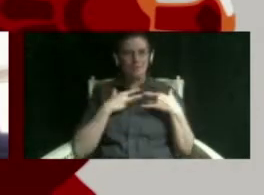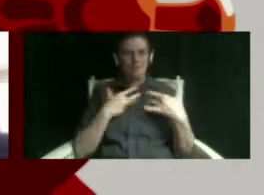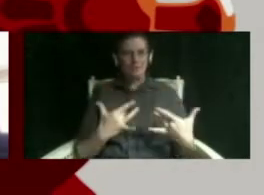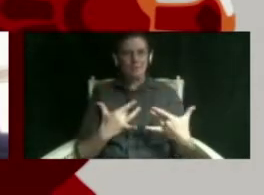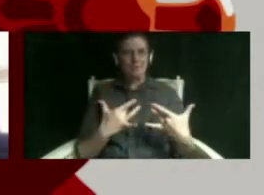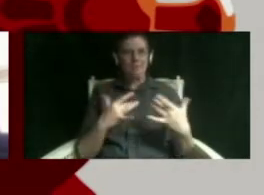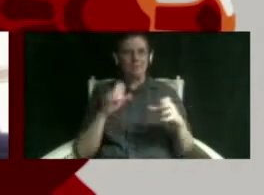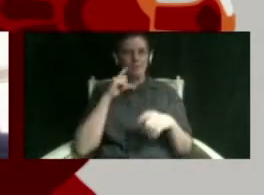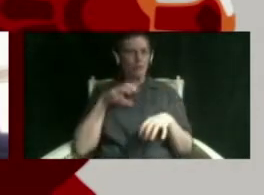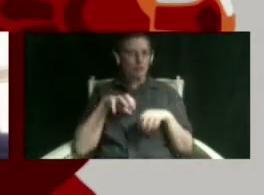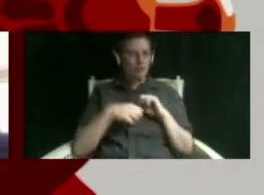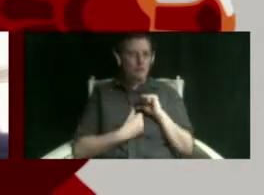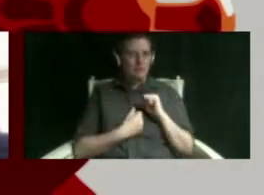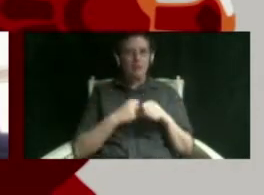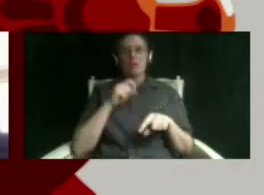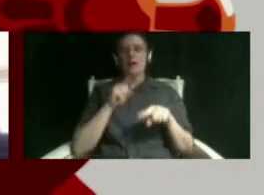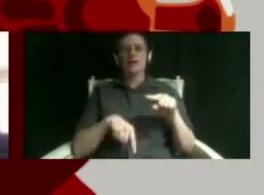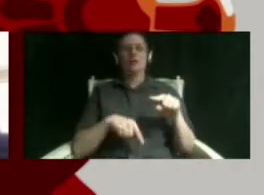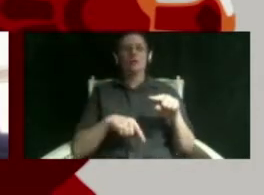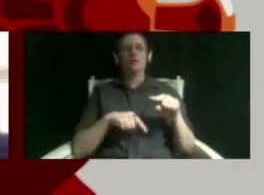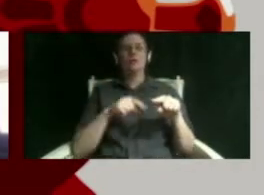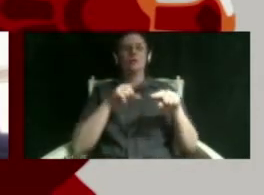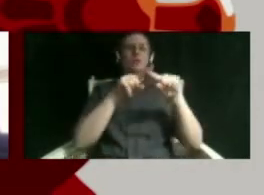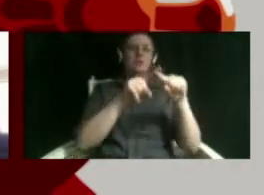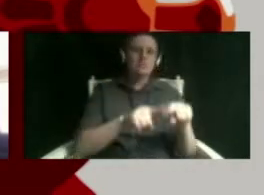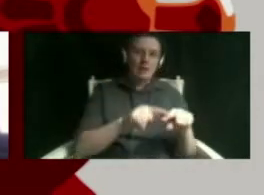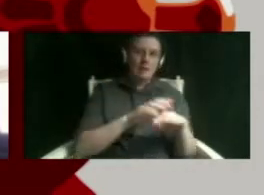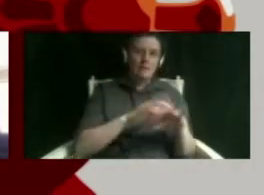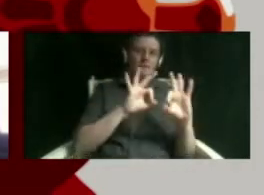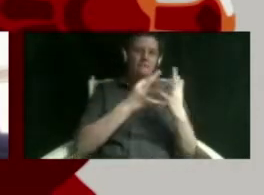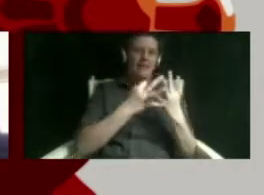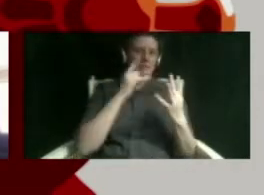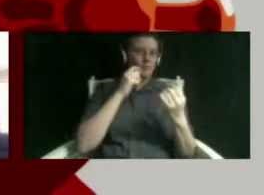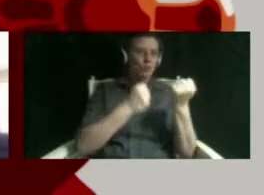not lean on my family members or people for support because they were in oregon and there